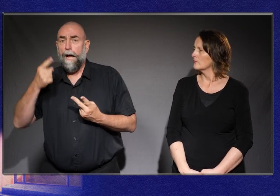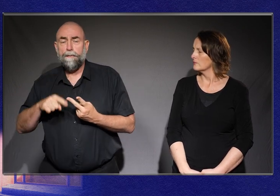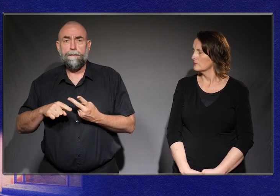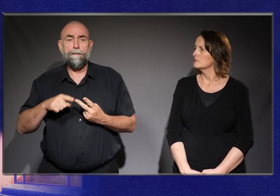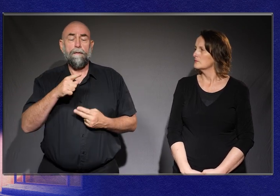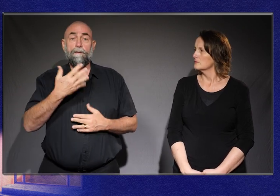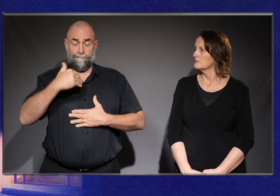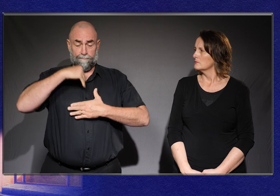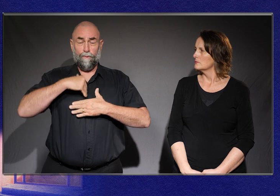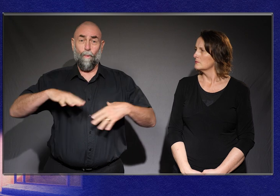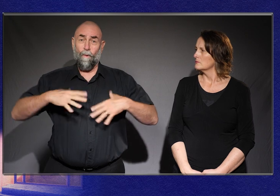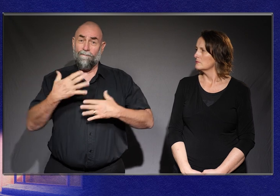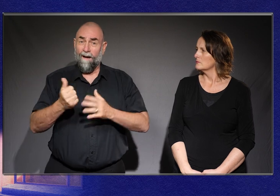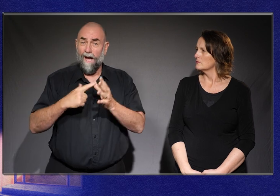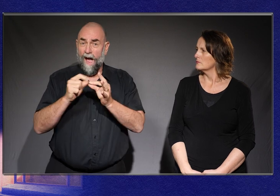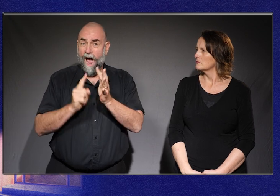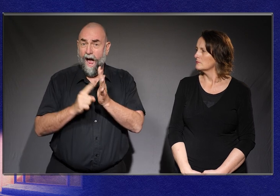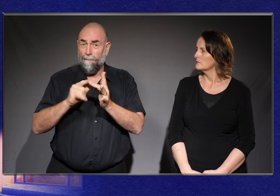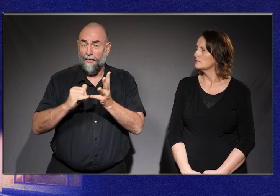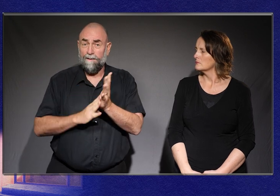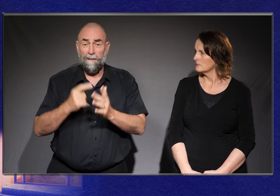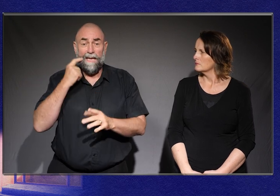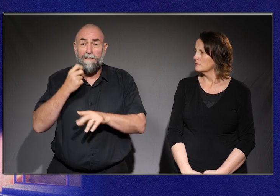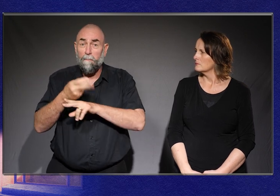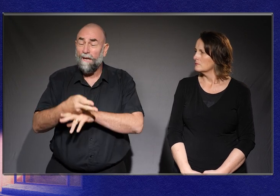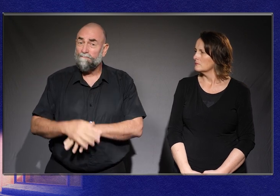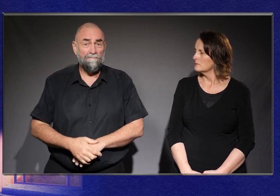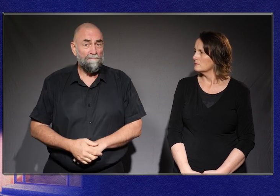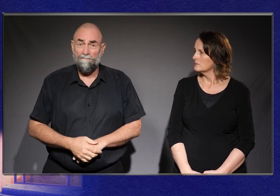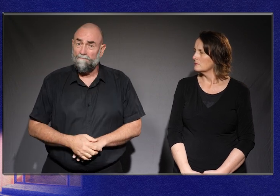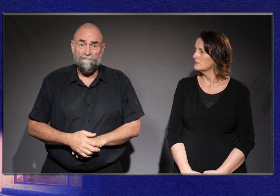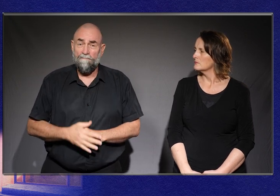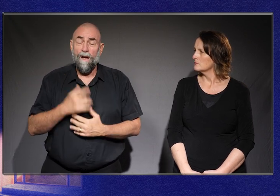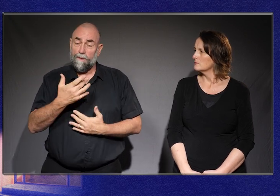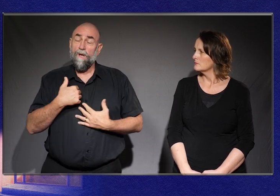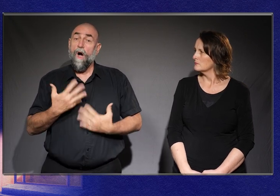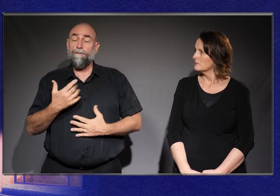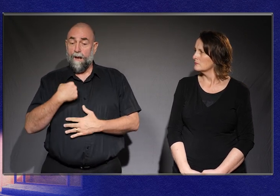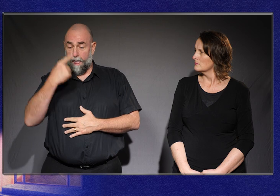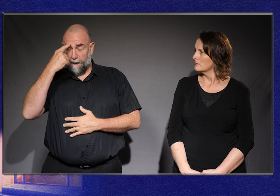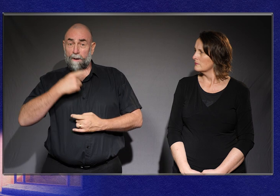Internalised ableism is even tougher to break through. Because I think that about me.